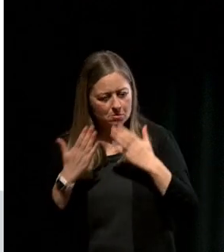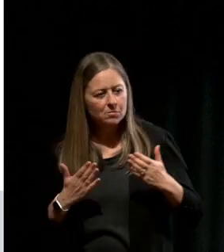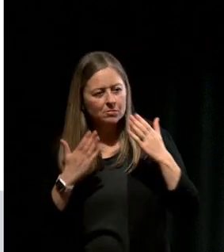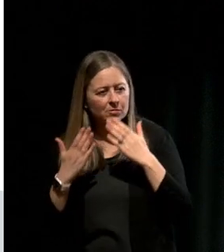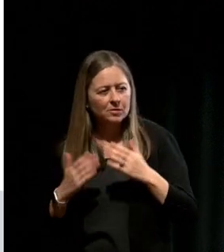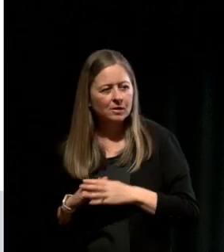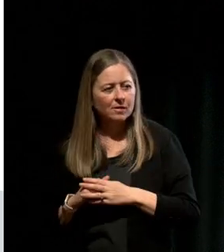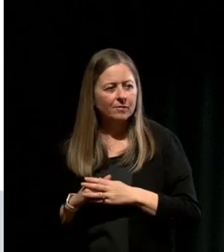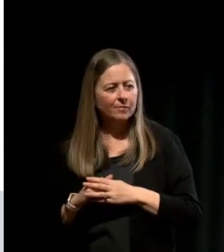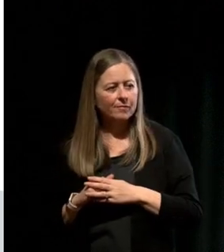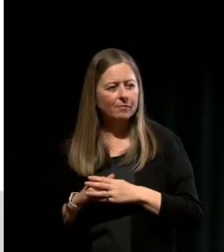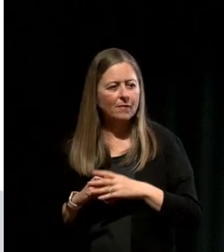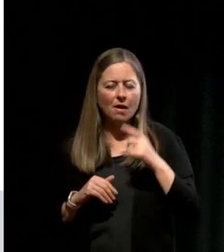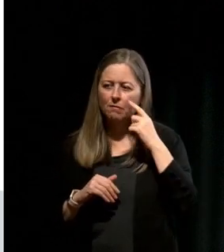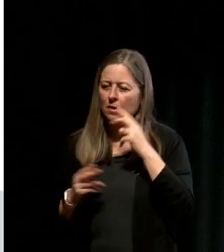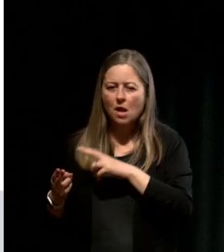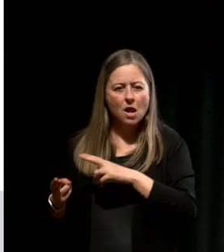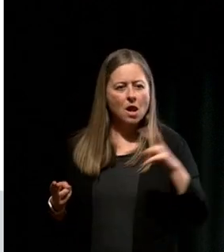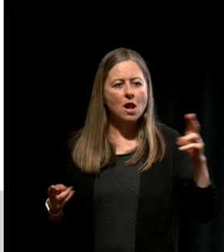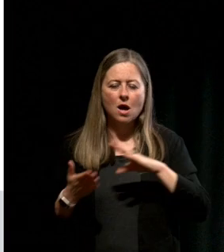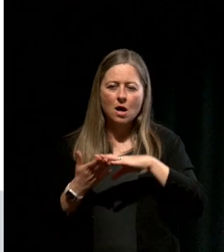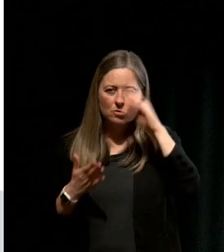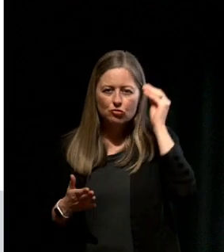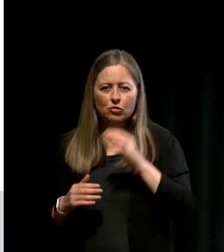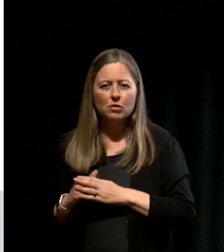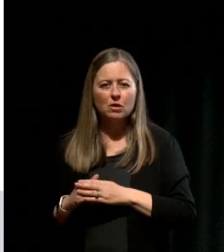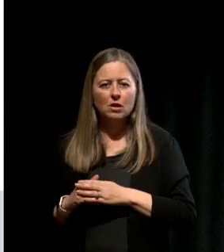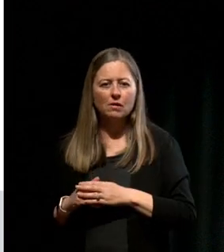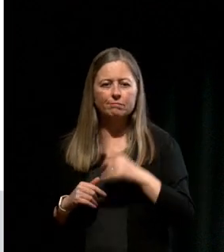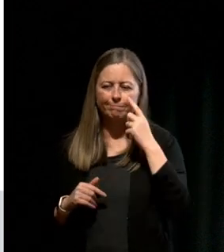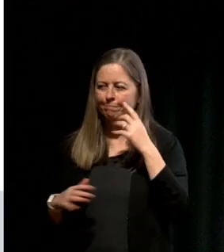I'd seen the rise of Indian students, I'd seen the the harm that was done to them, I'd